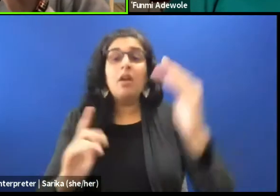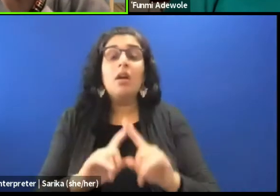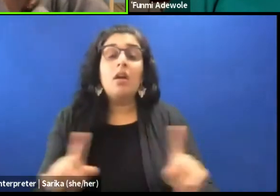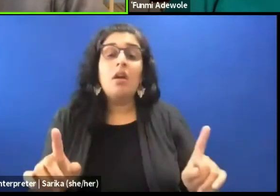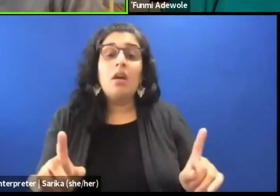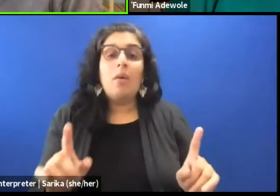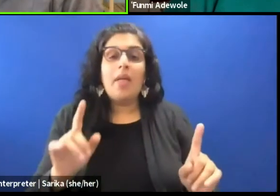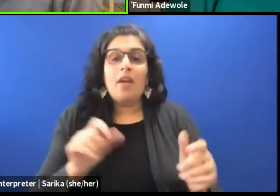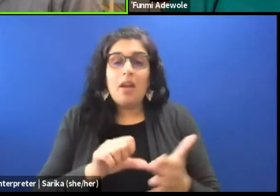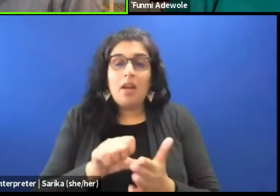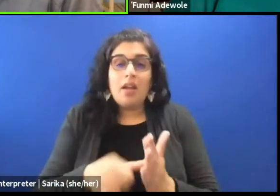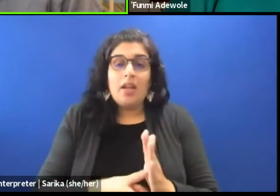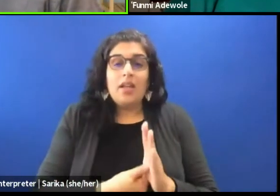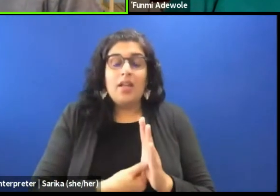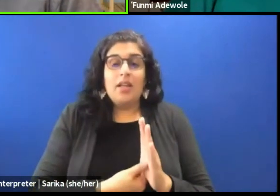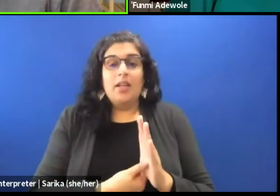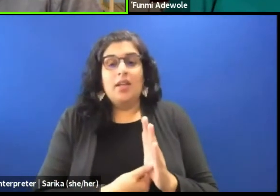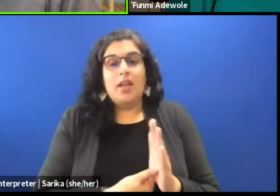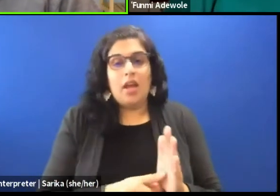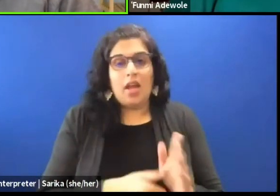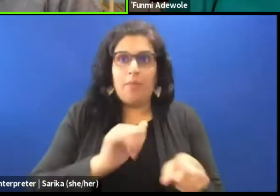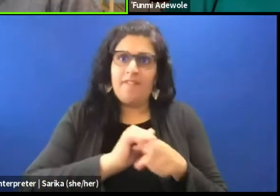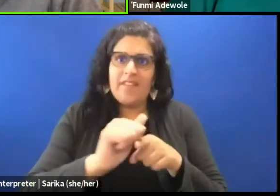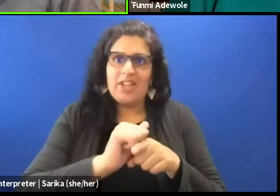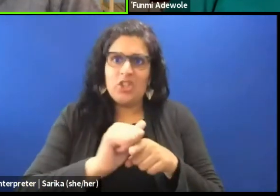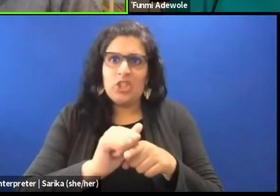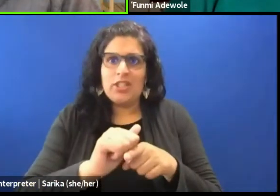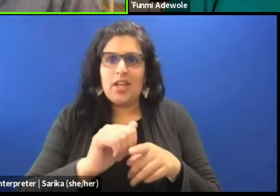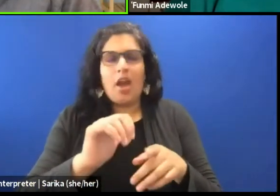upon professionalism and what is considered professional and what is not.